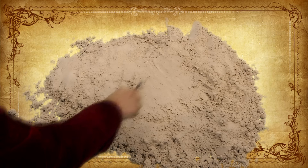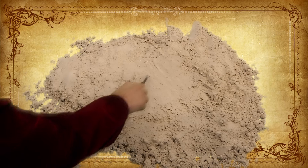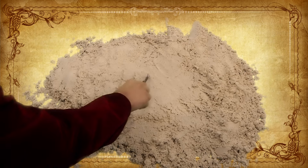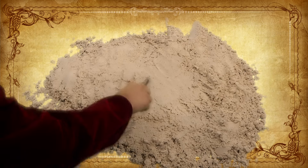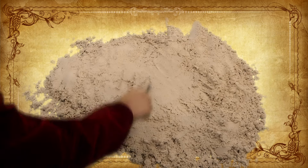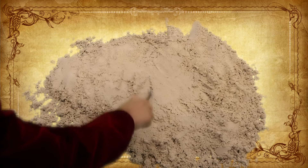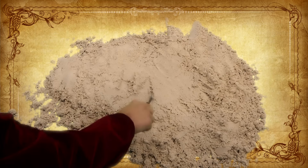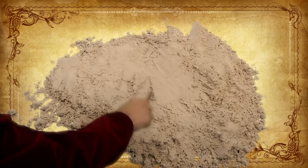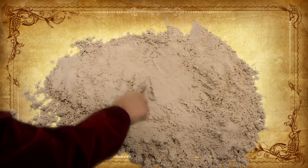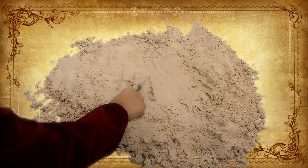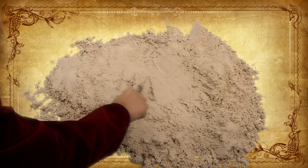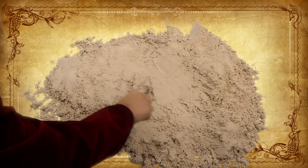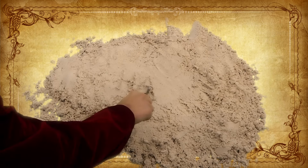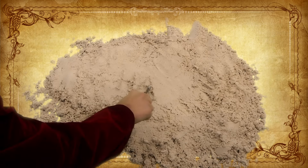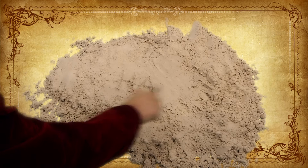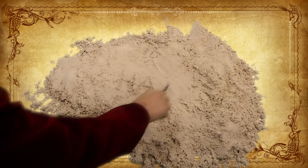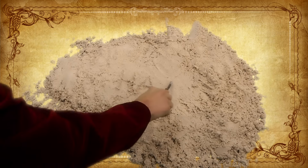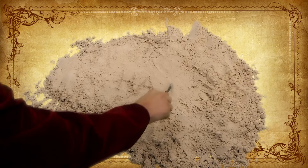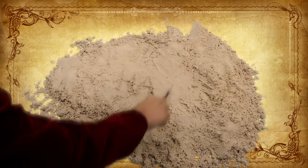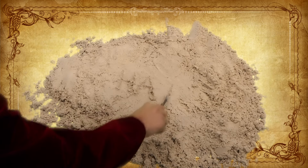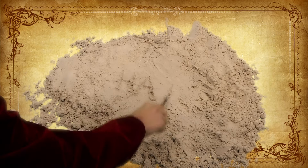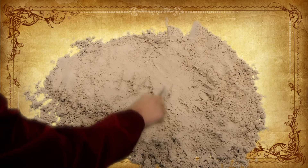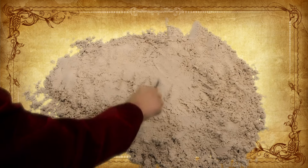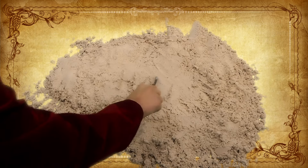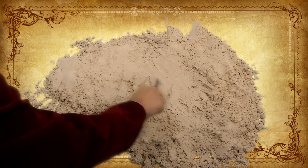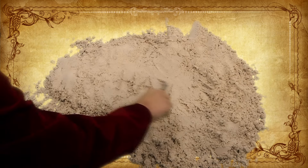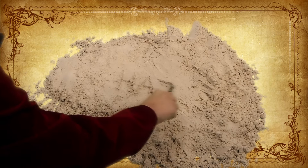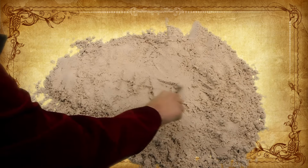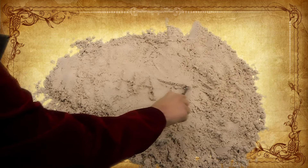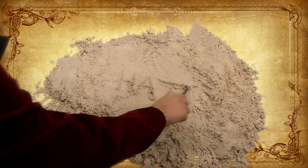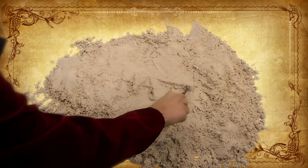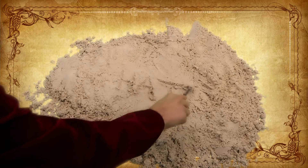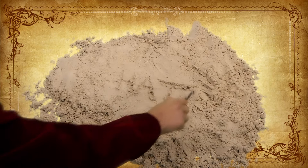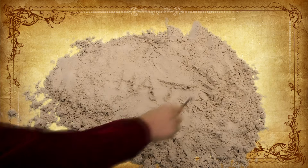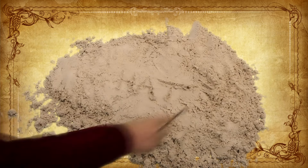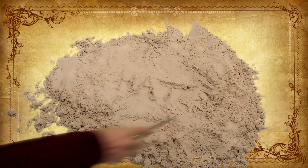H - A - T.